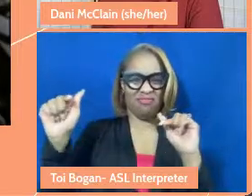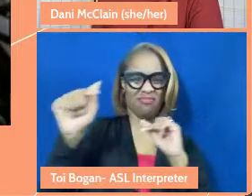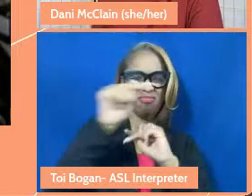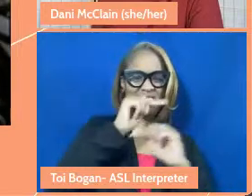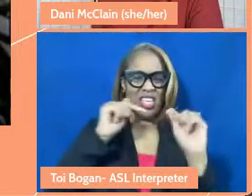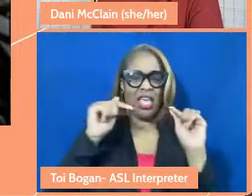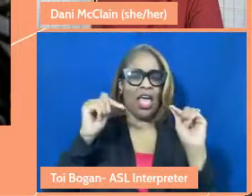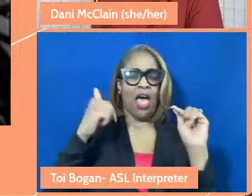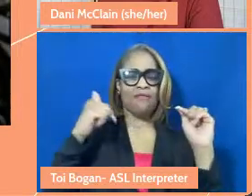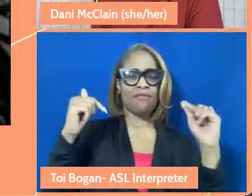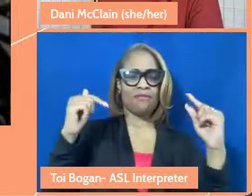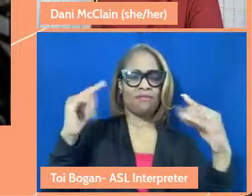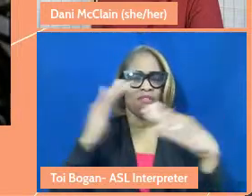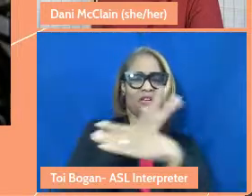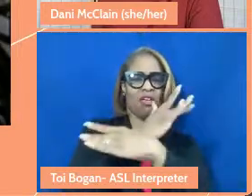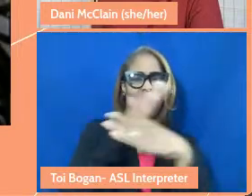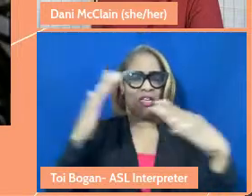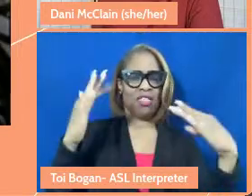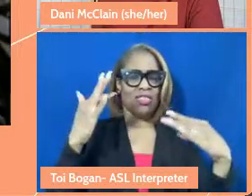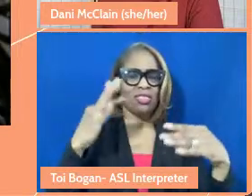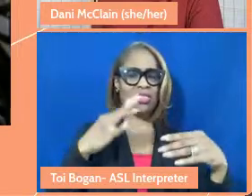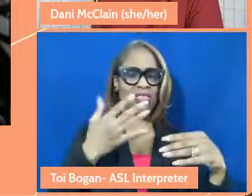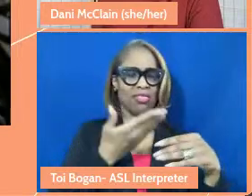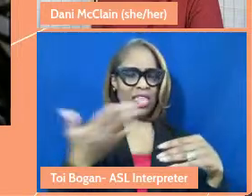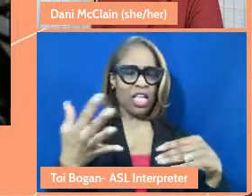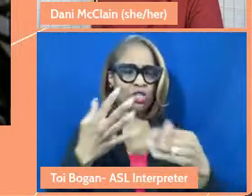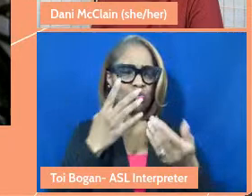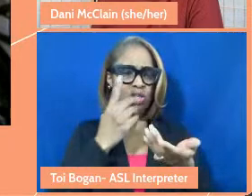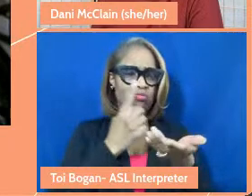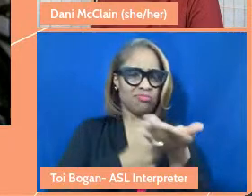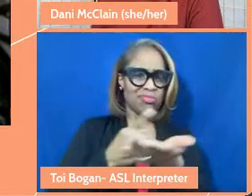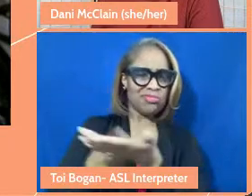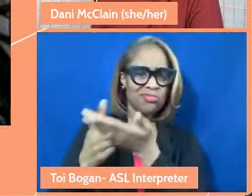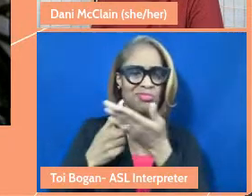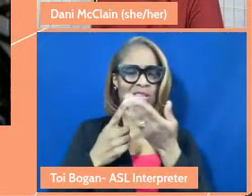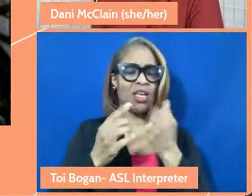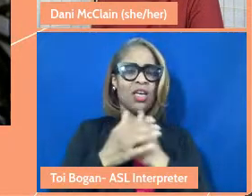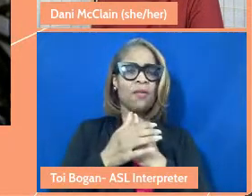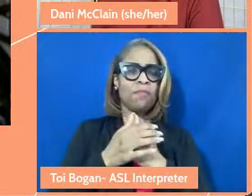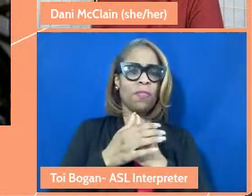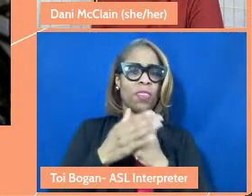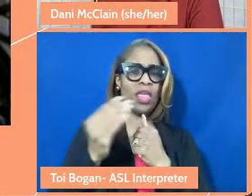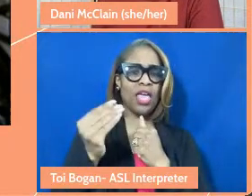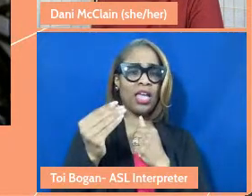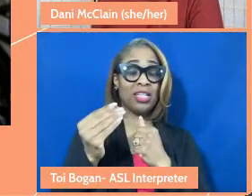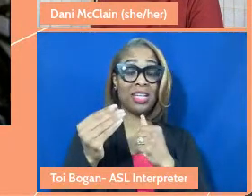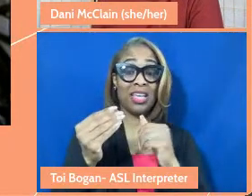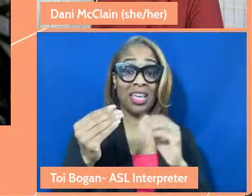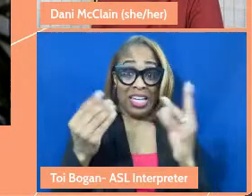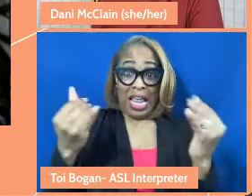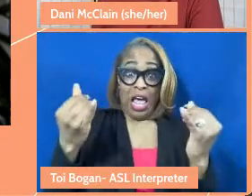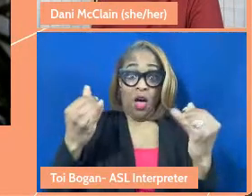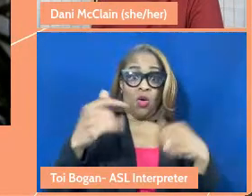scales that we're talking on simultaneously. We're just about almost out of town, not out